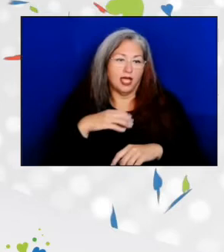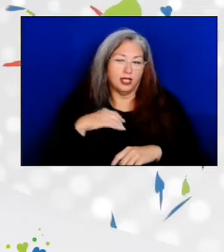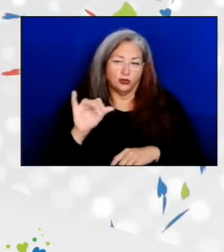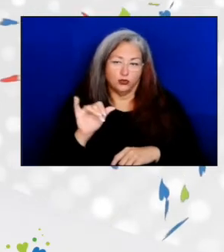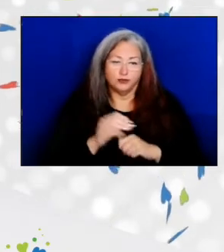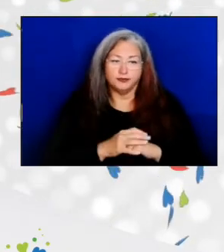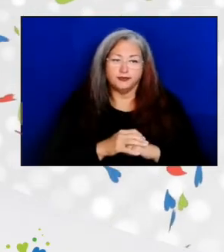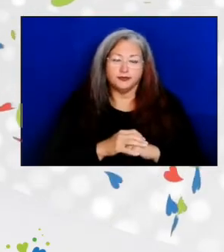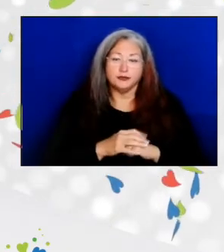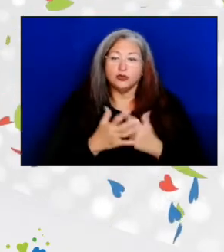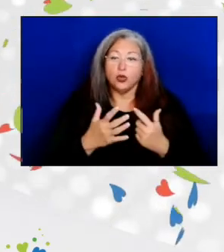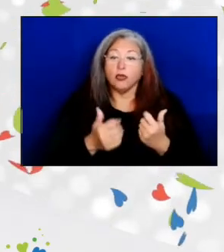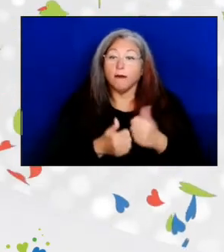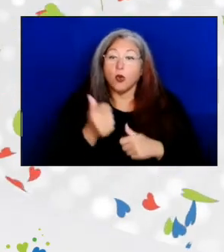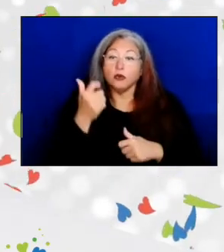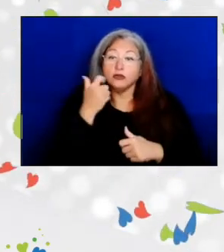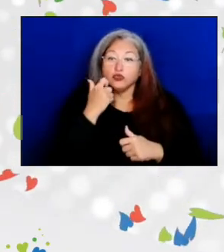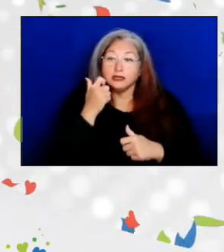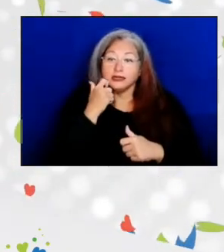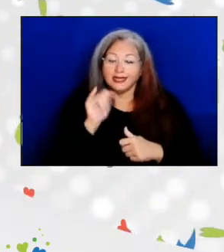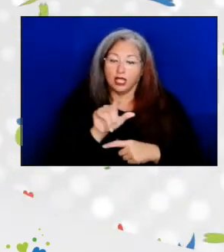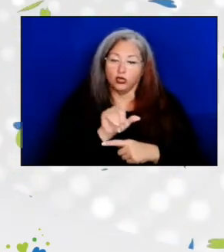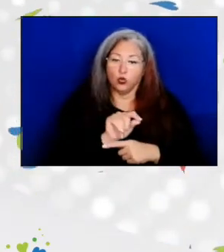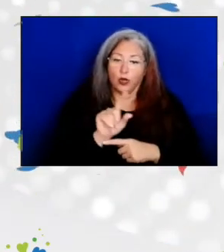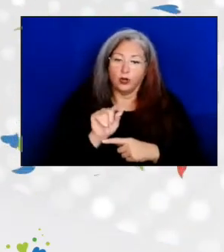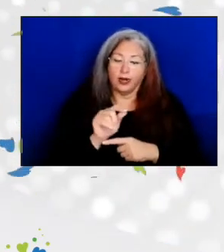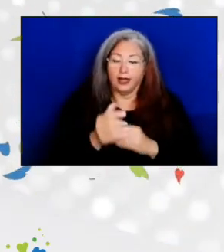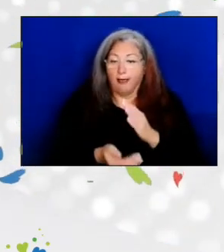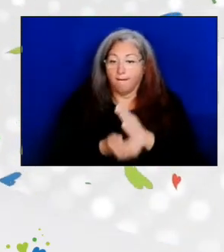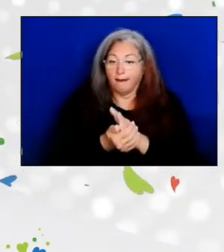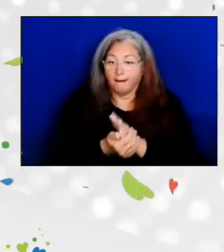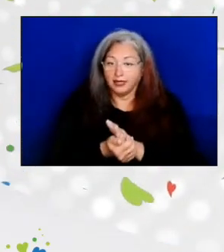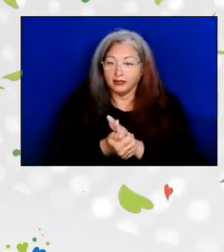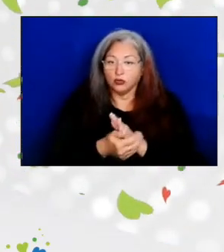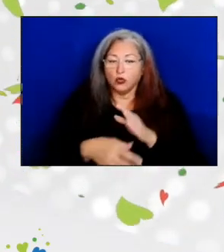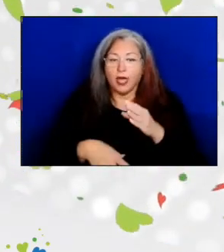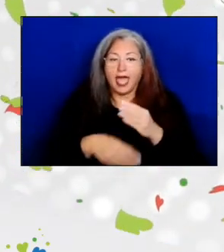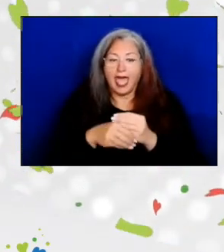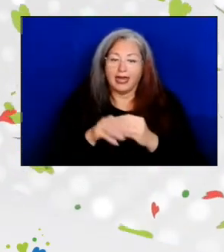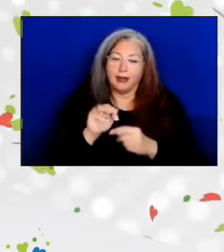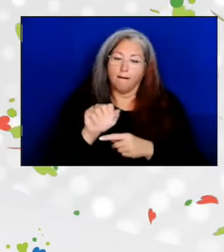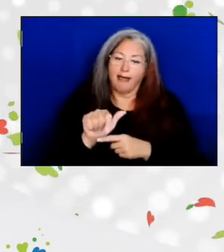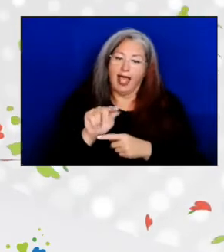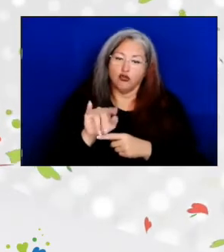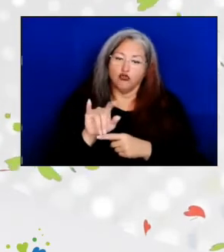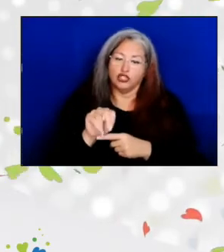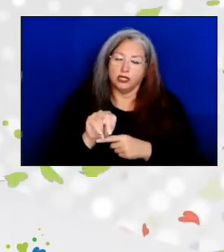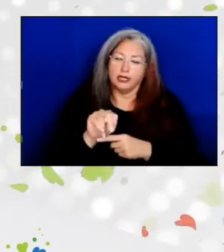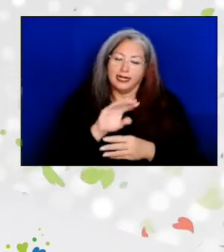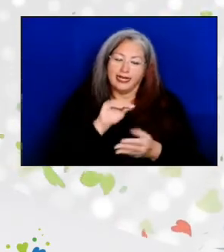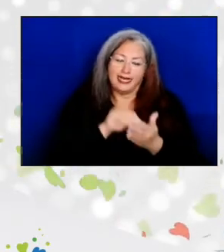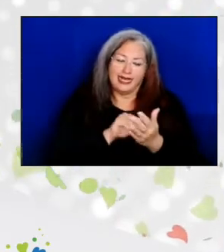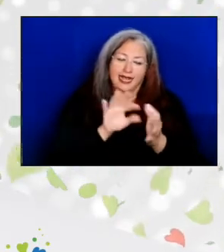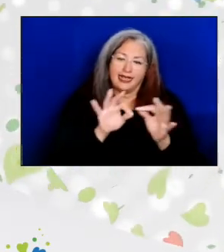So most recently, the 2020 amendments added malnutrition back to the language of the Older Americans Act,